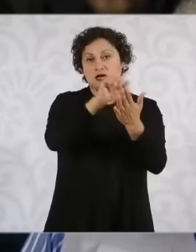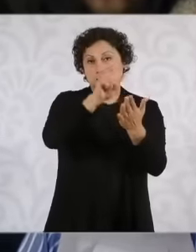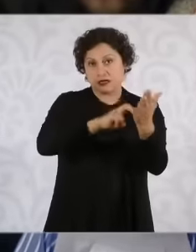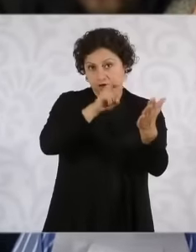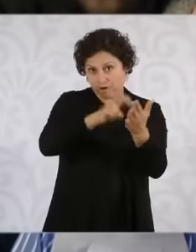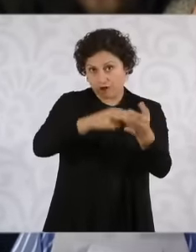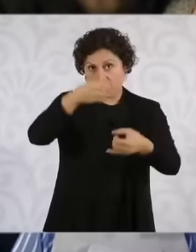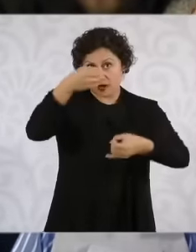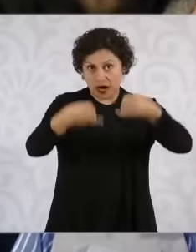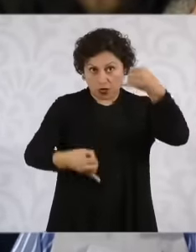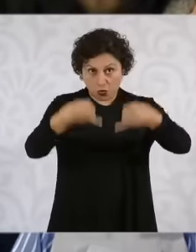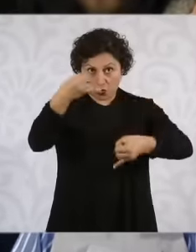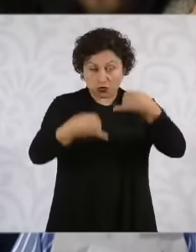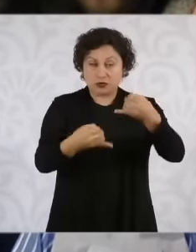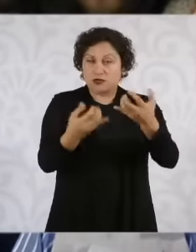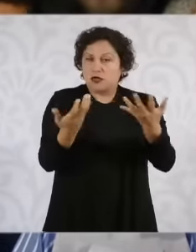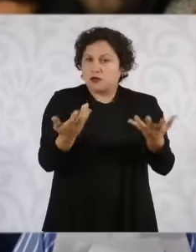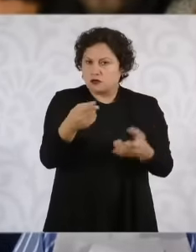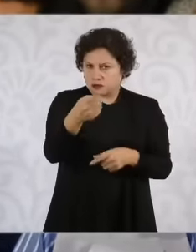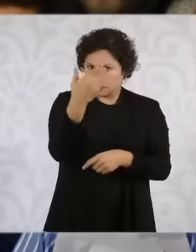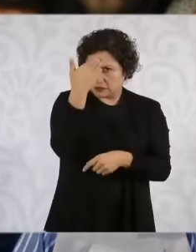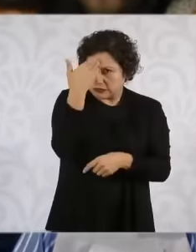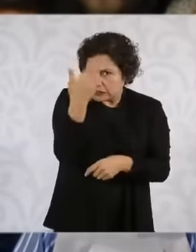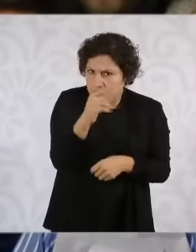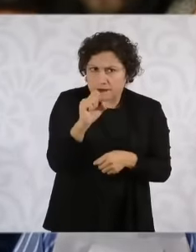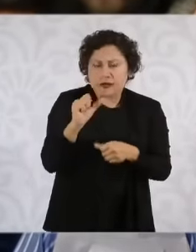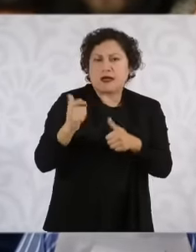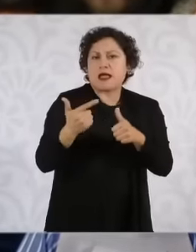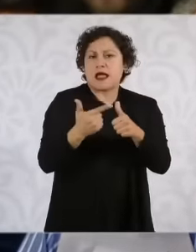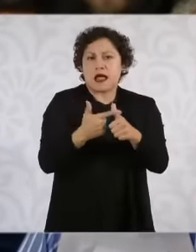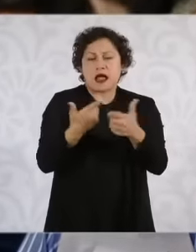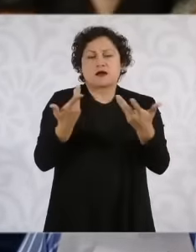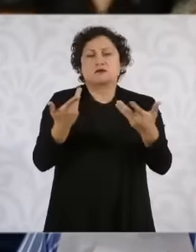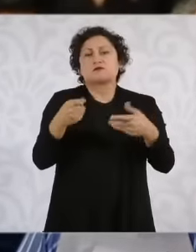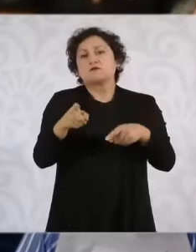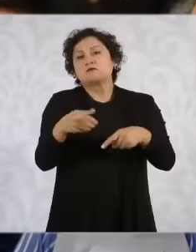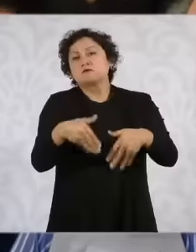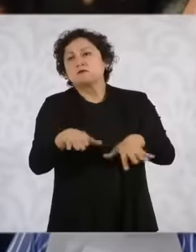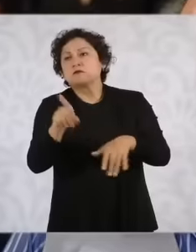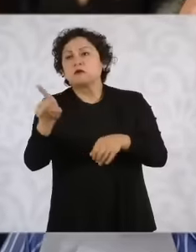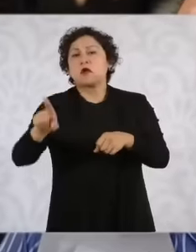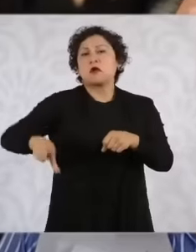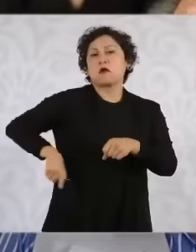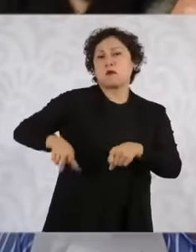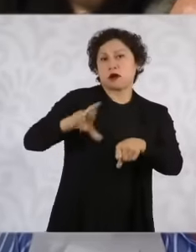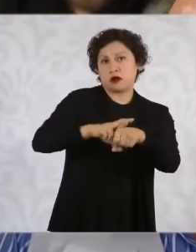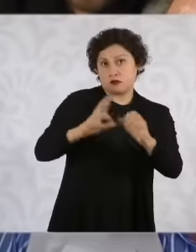a plan to also and with this that the governors are going to participate If you have a plan to